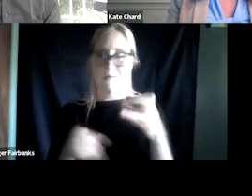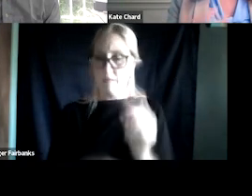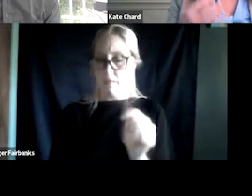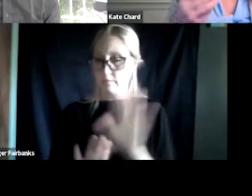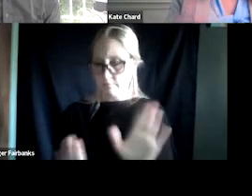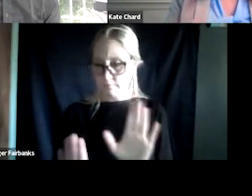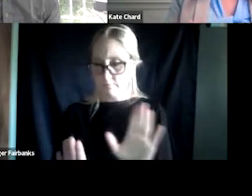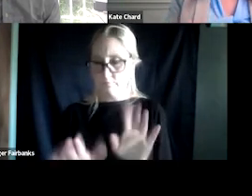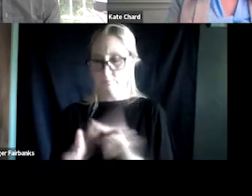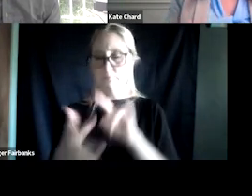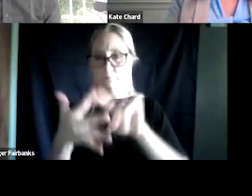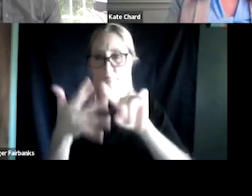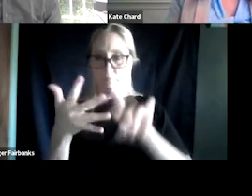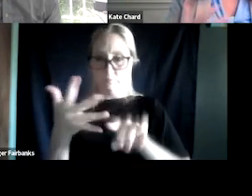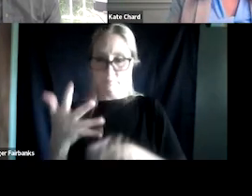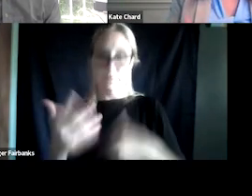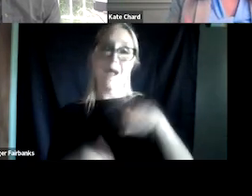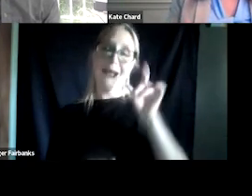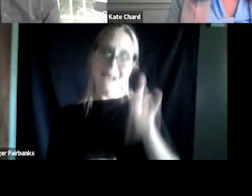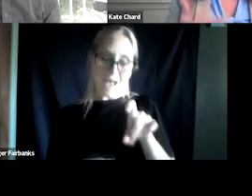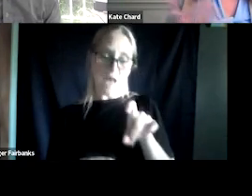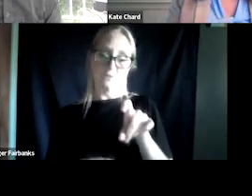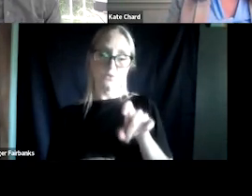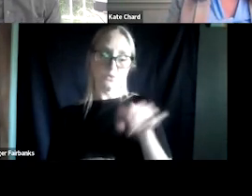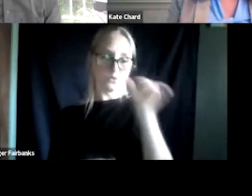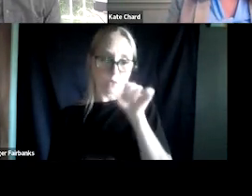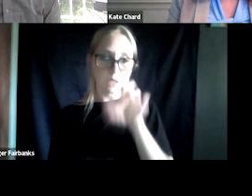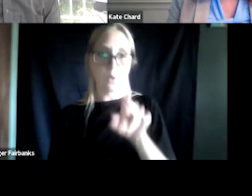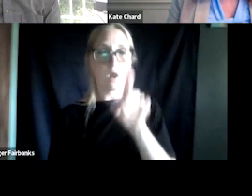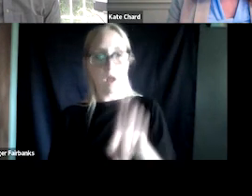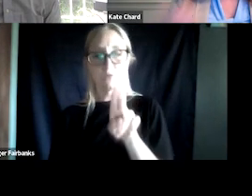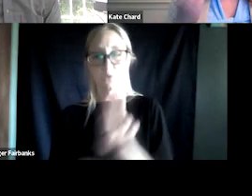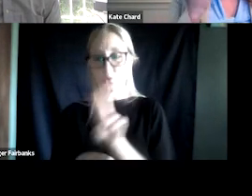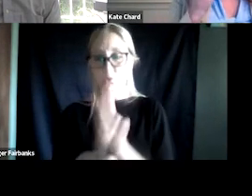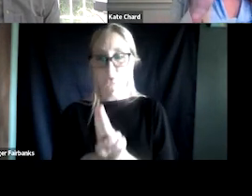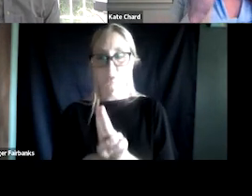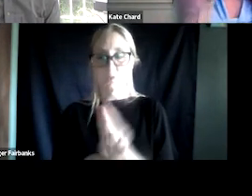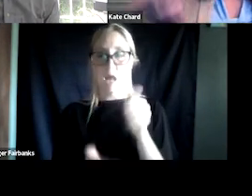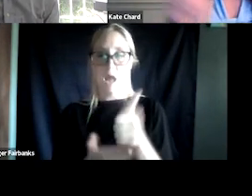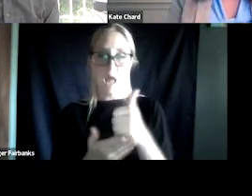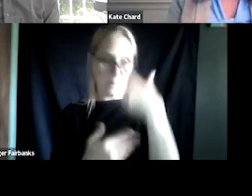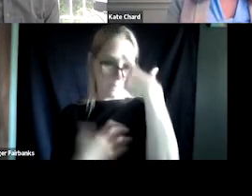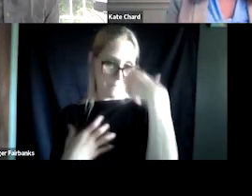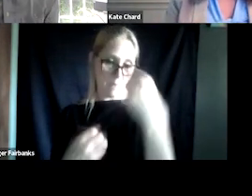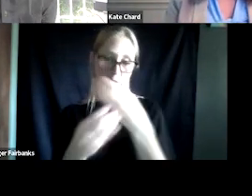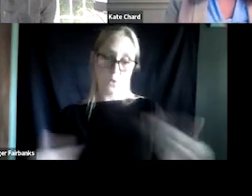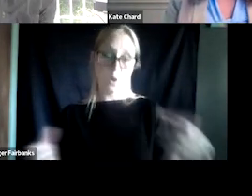I have to drink or use to make the memories go away. Or I'm garbage because of the things I've done